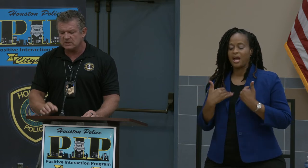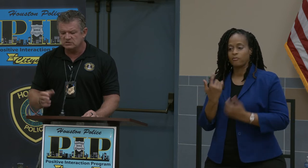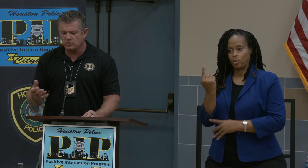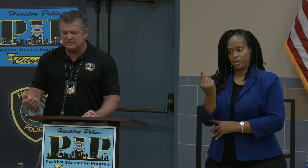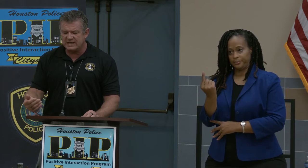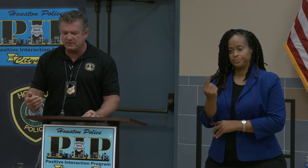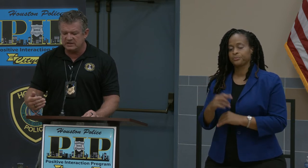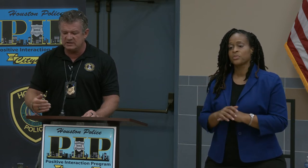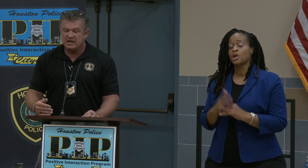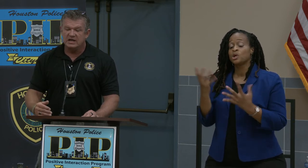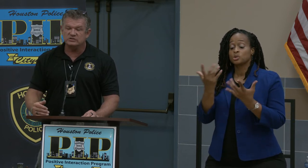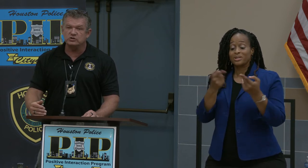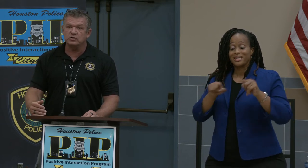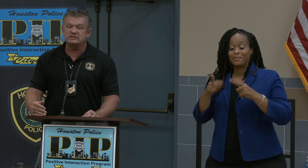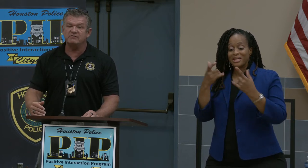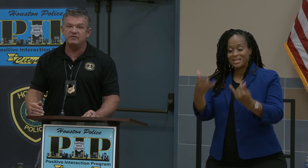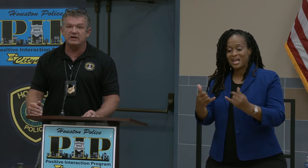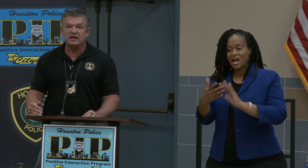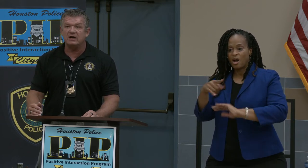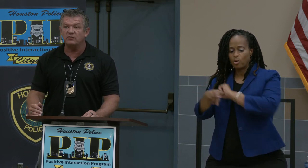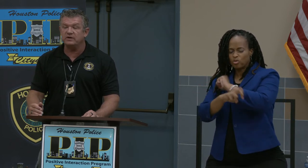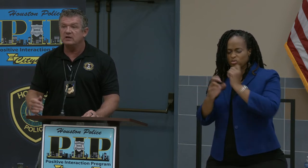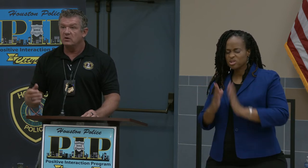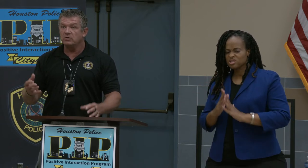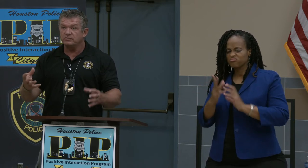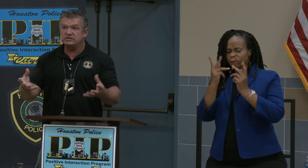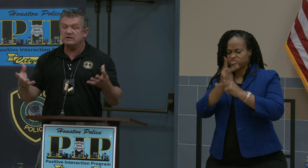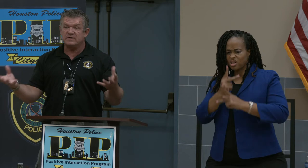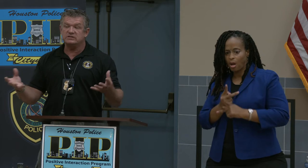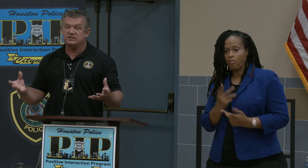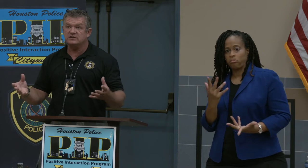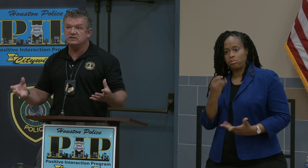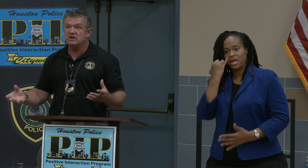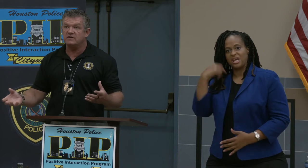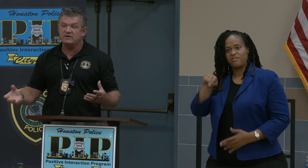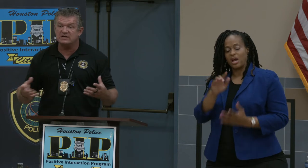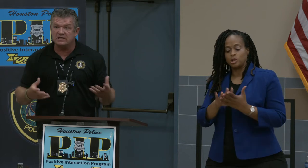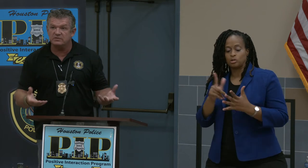So what's happening is crooks have figured out, gee, if I just cut these off and take them to the